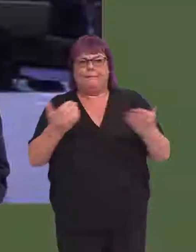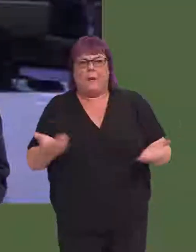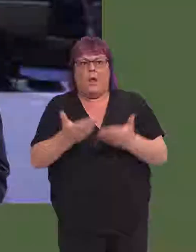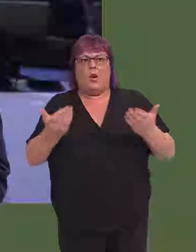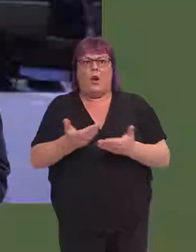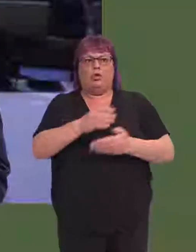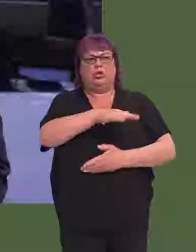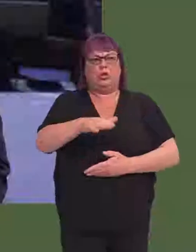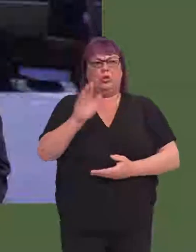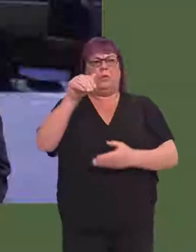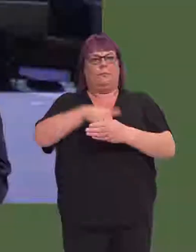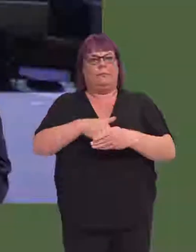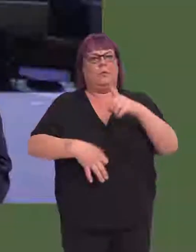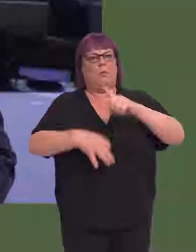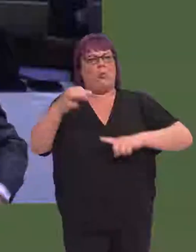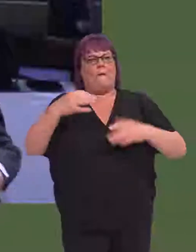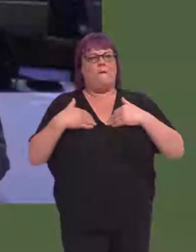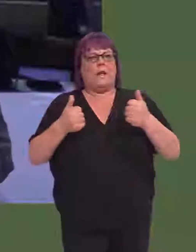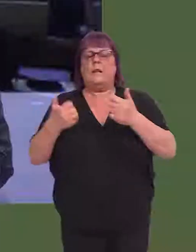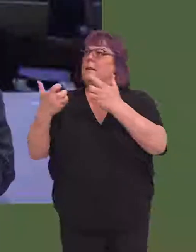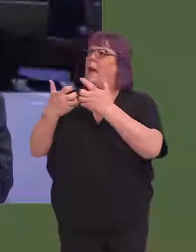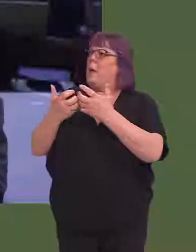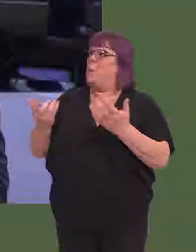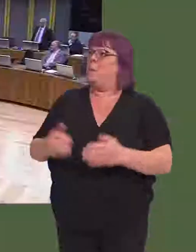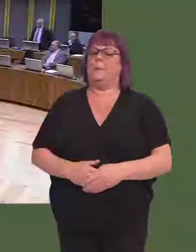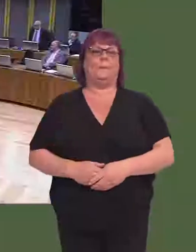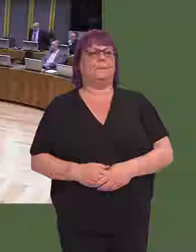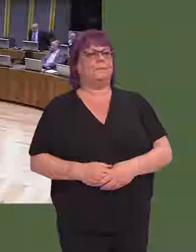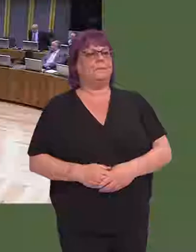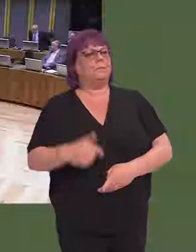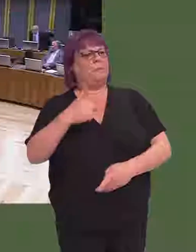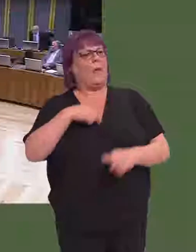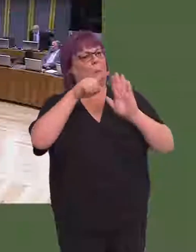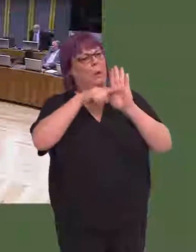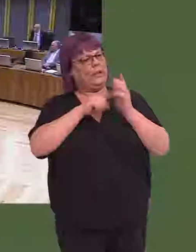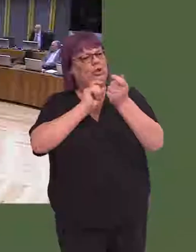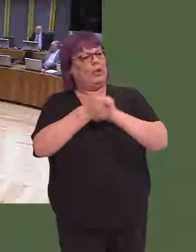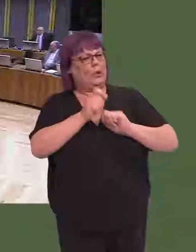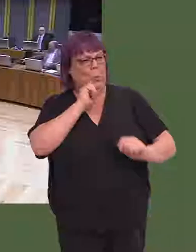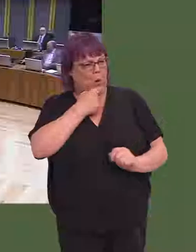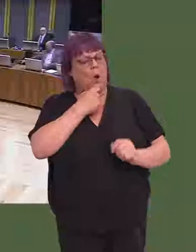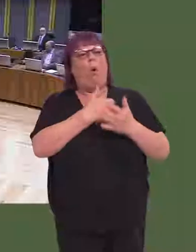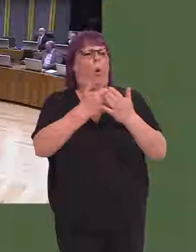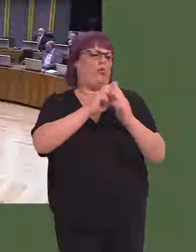children in Newport and elsewhere to improve their fitness? Carwyn Jones AM: We have no plans to change the policy.